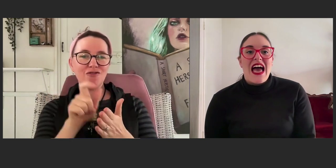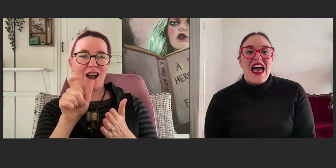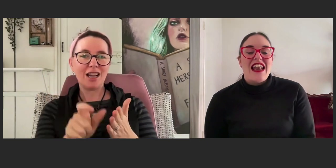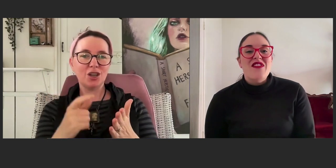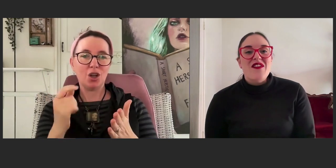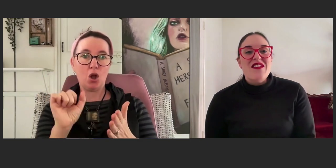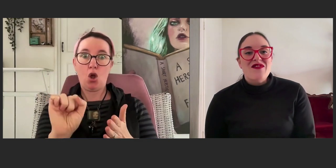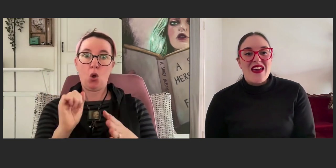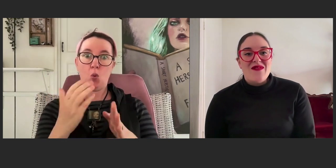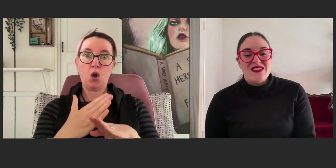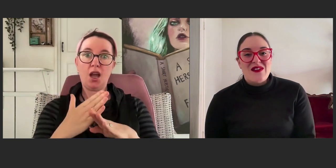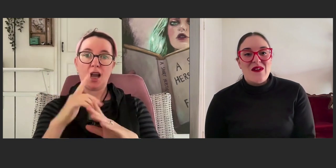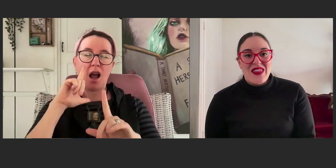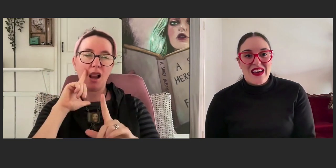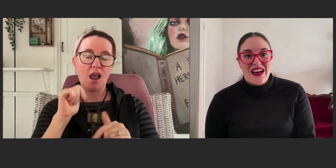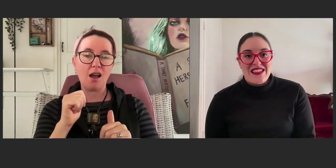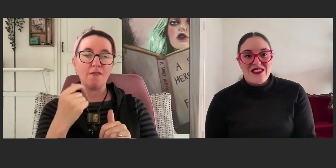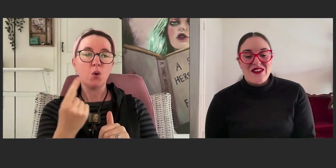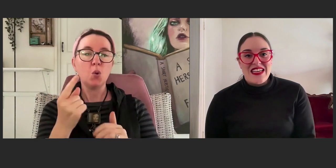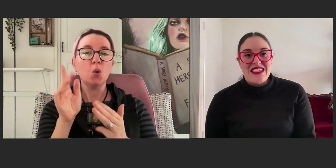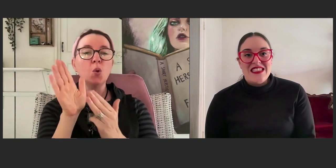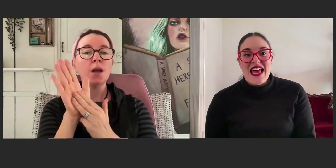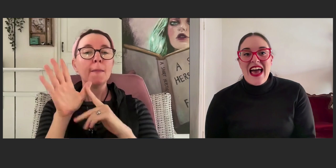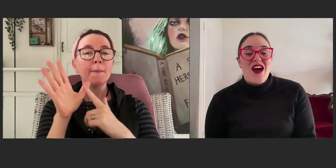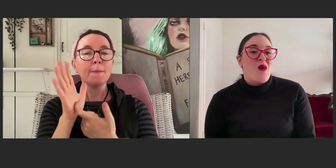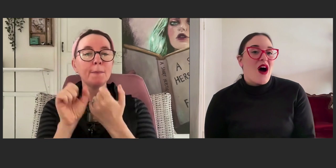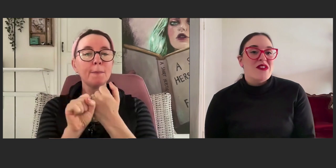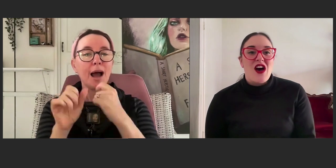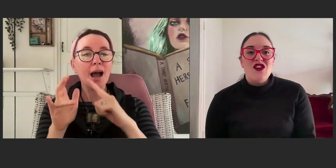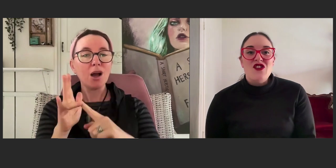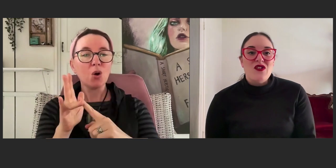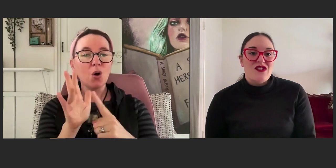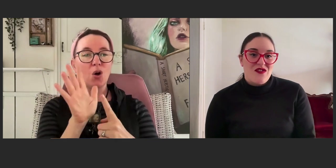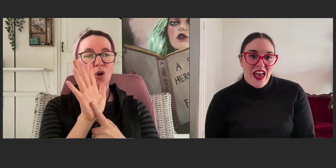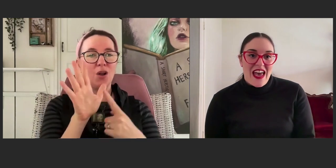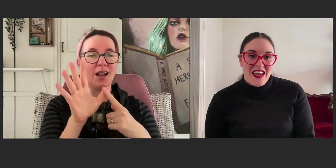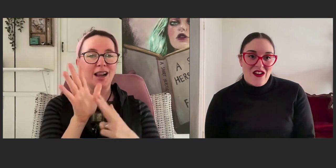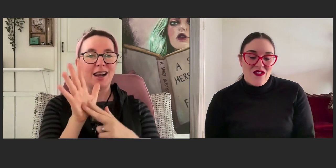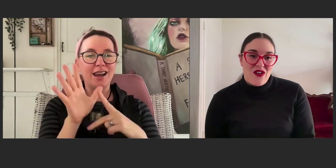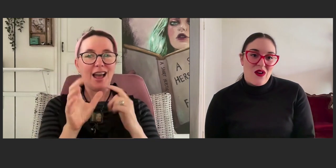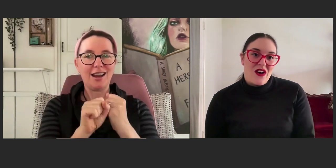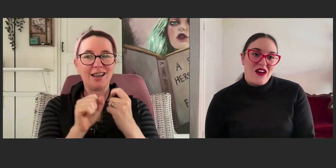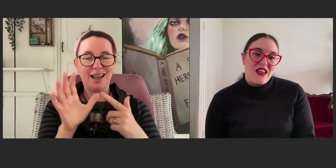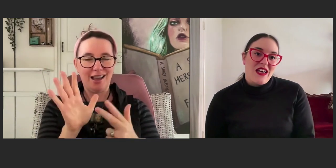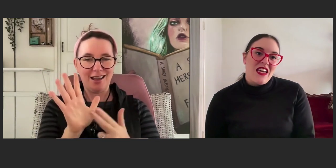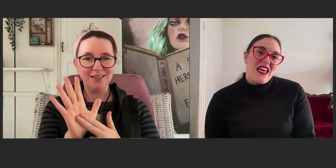And a very famous author joined who I was a huge fan of her work.